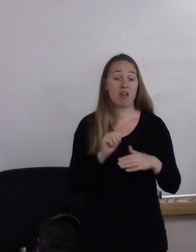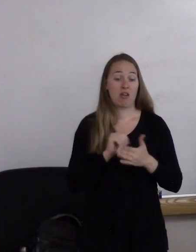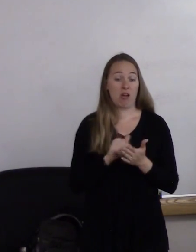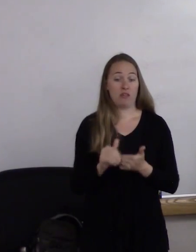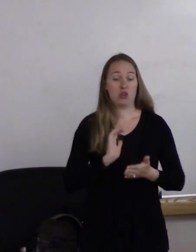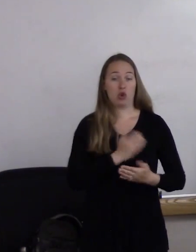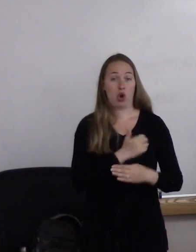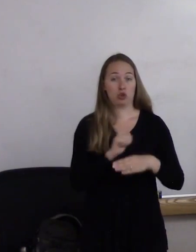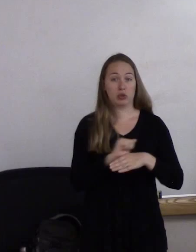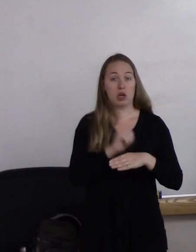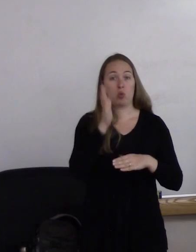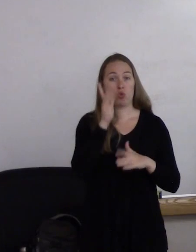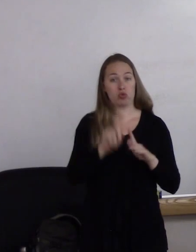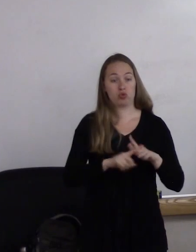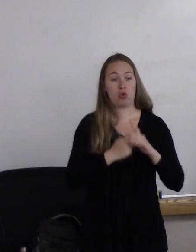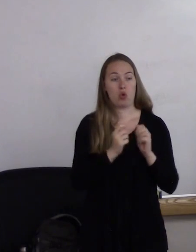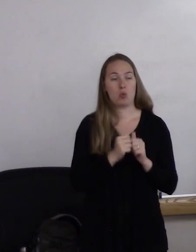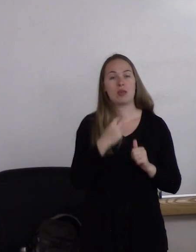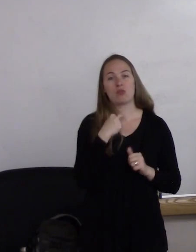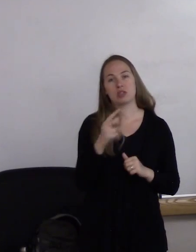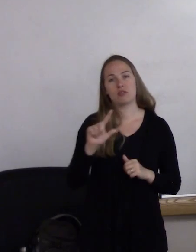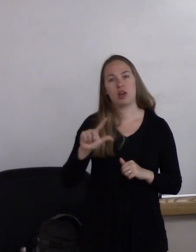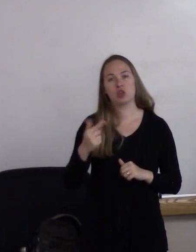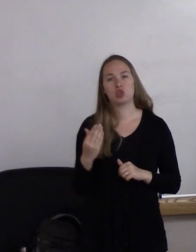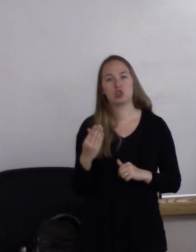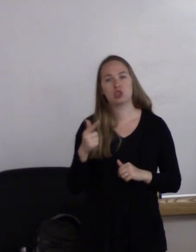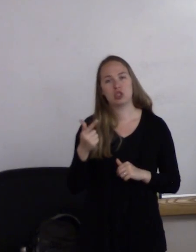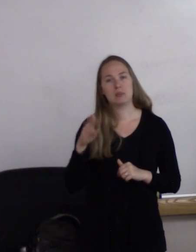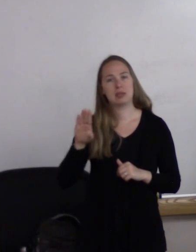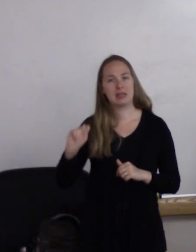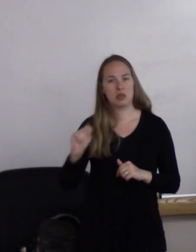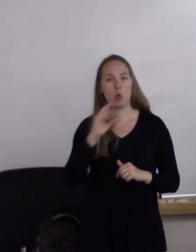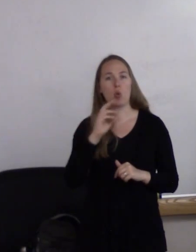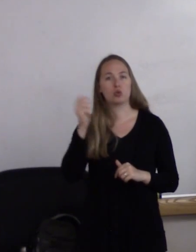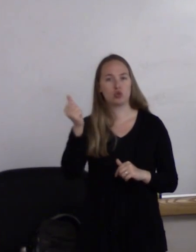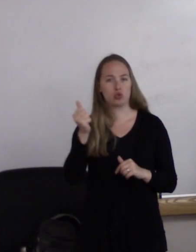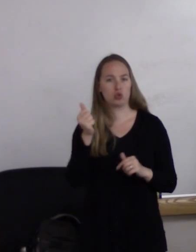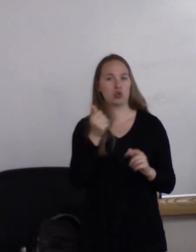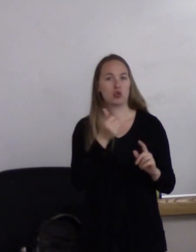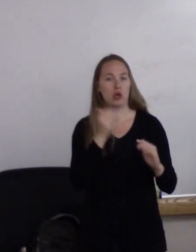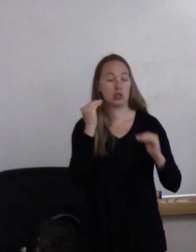with the voices of LGBT older adults themselves, and while I'm gonna focus